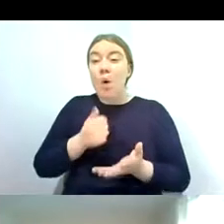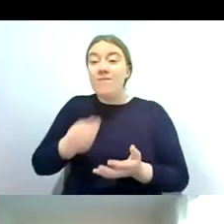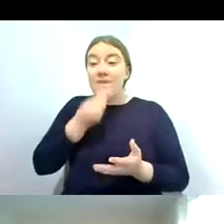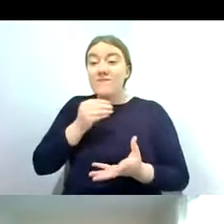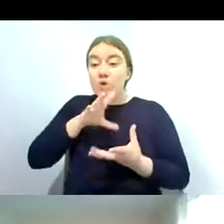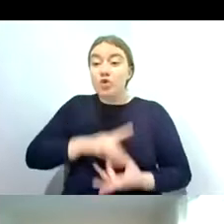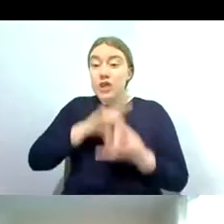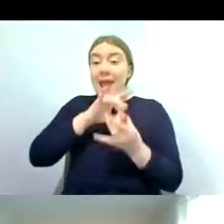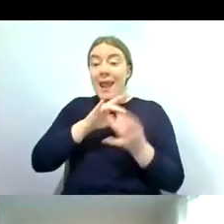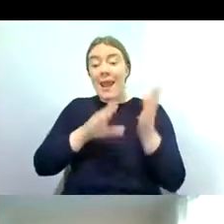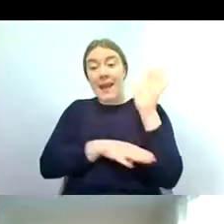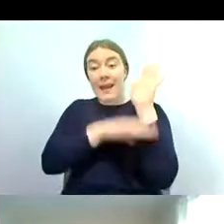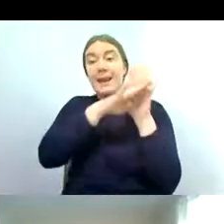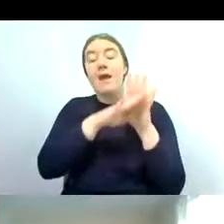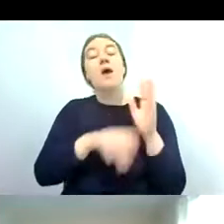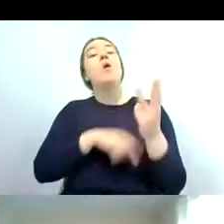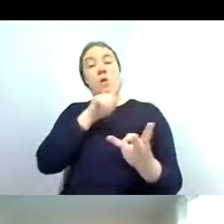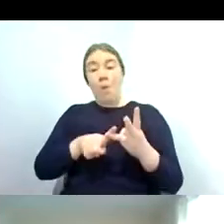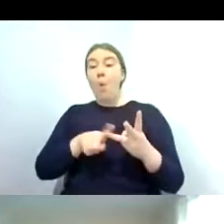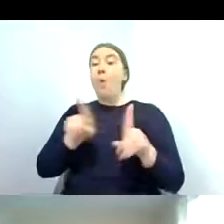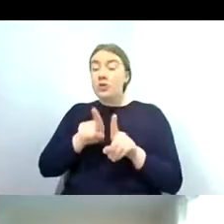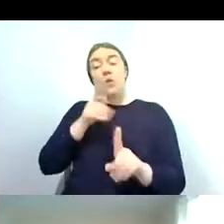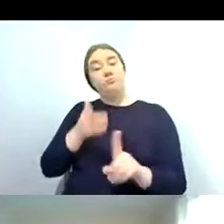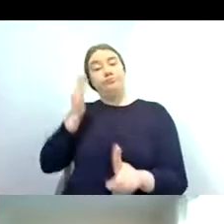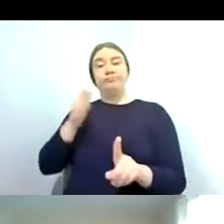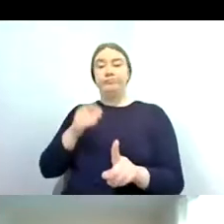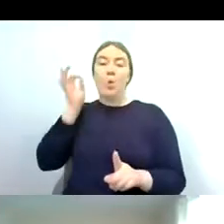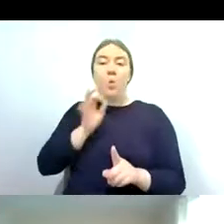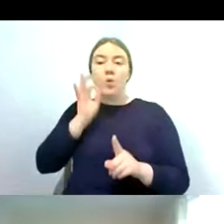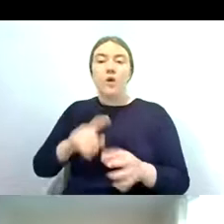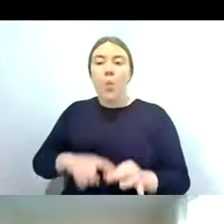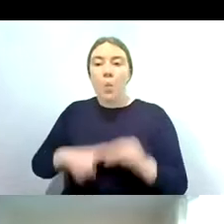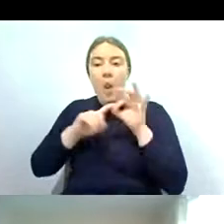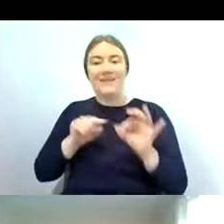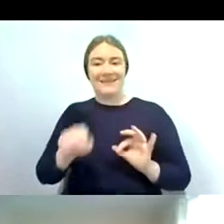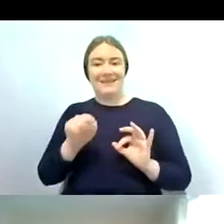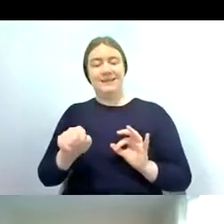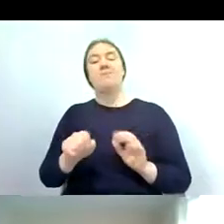as water quality indicators and it's really this third um service that we're focusing on